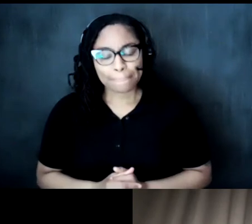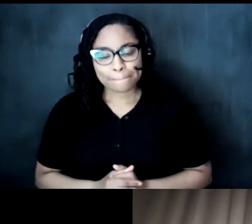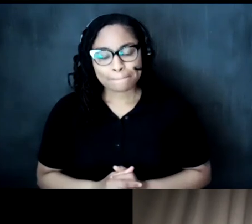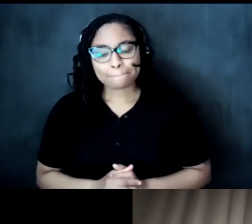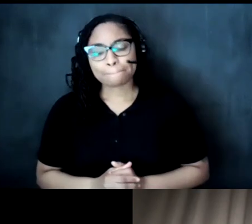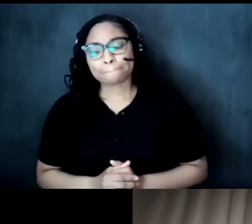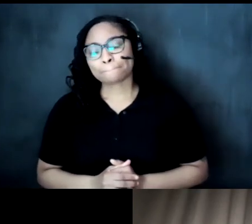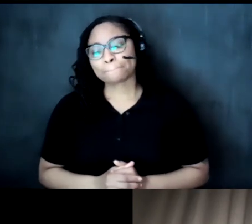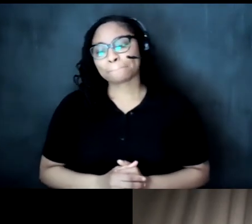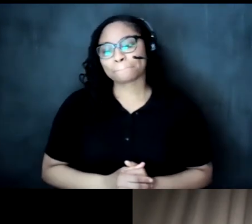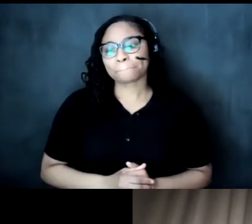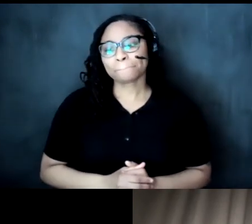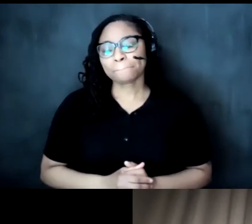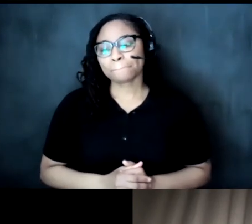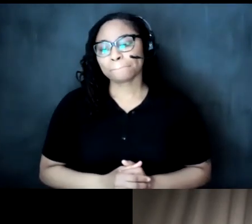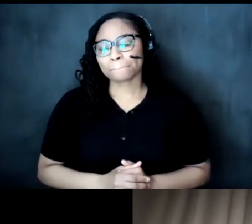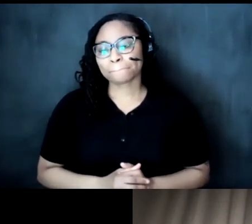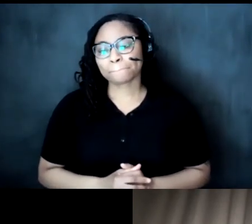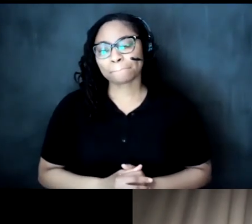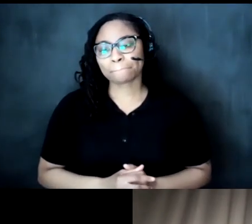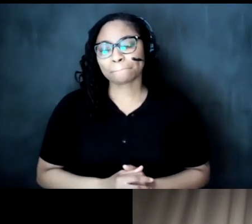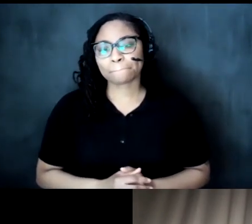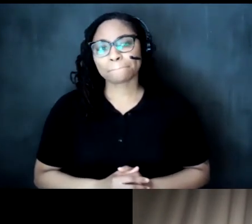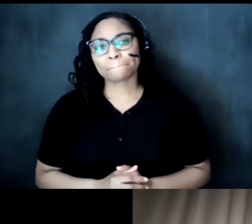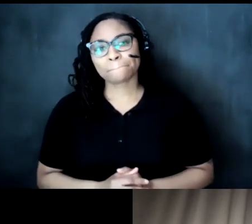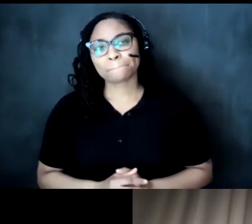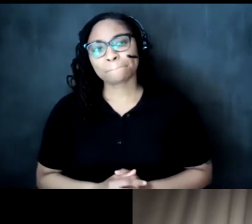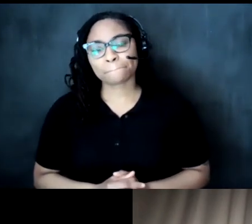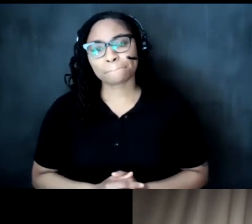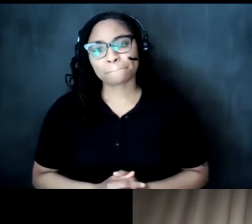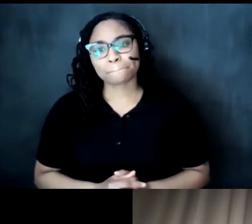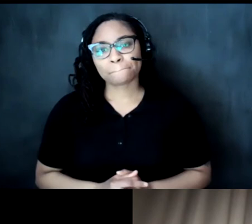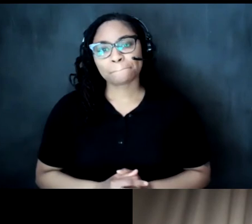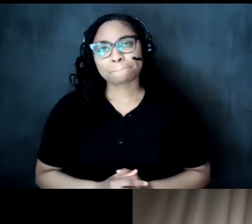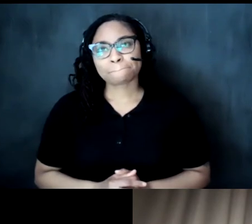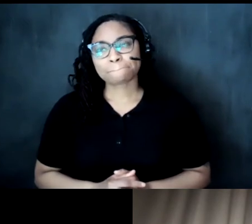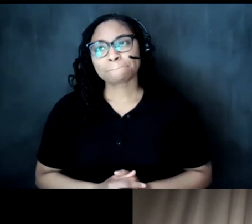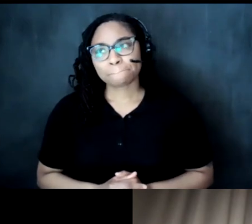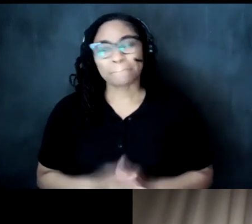um at the at the same time there there is still the work you know we are we are